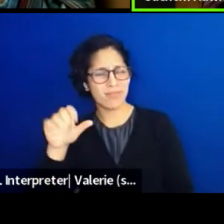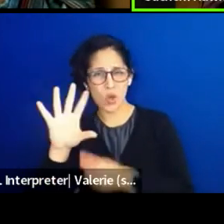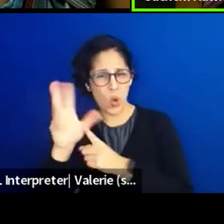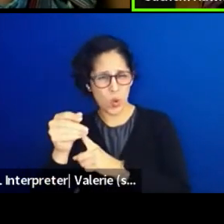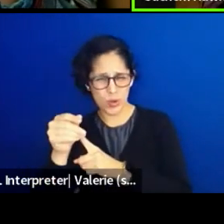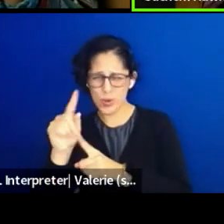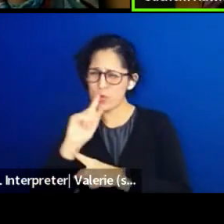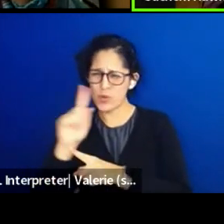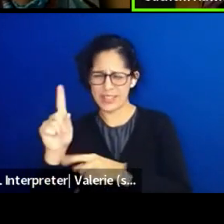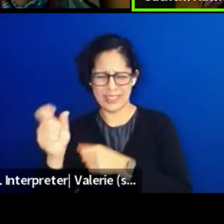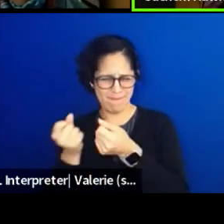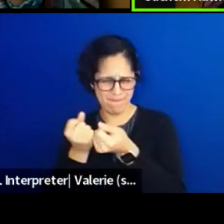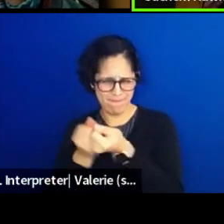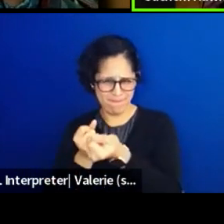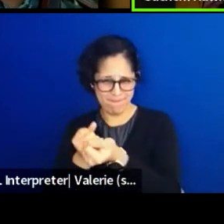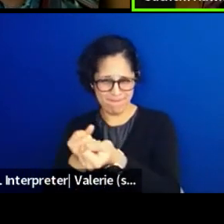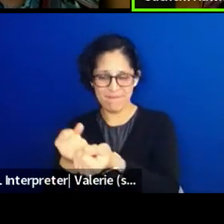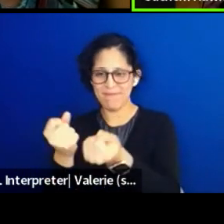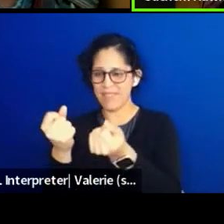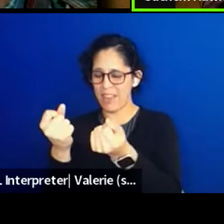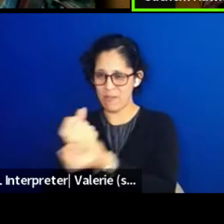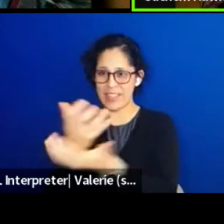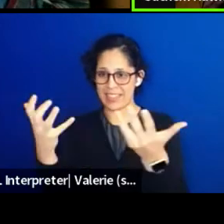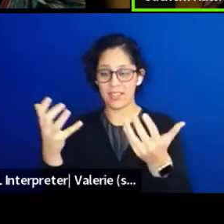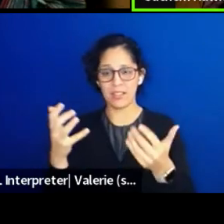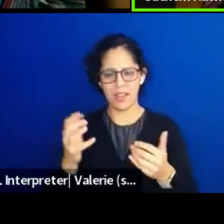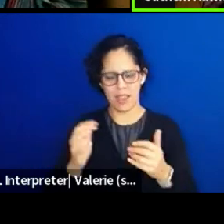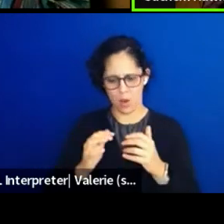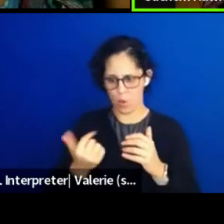We start our day by calling each other.